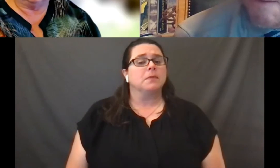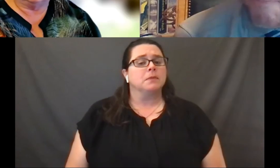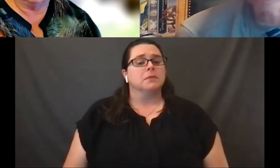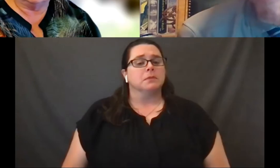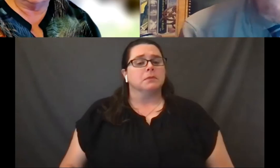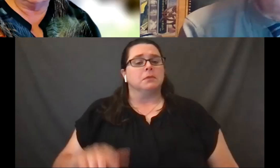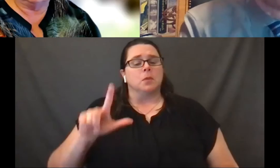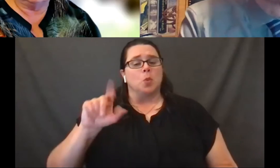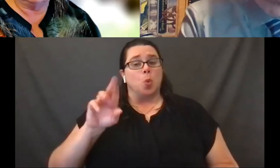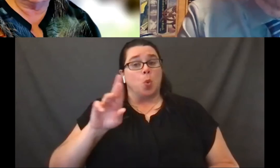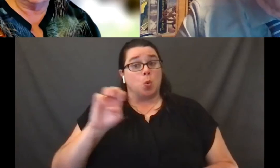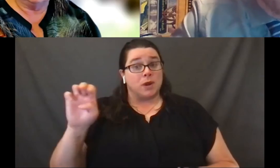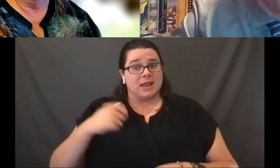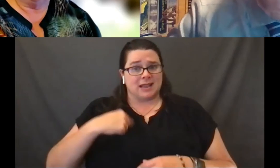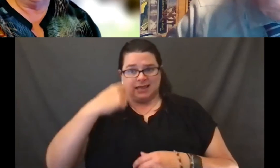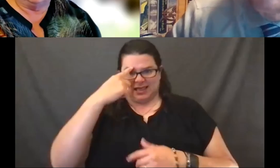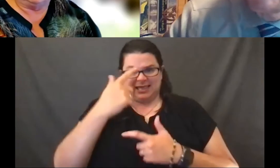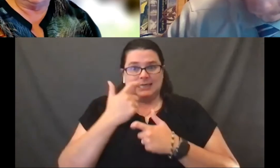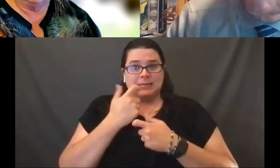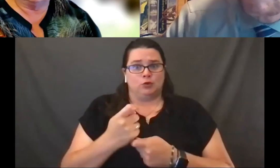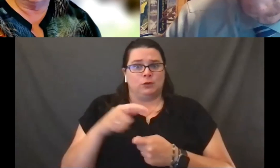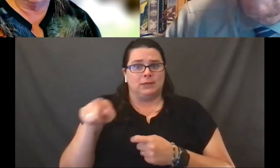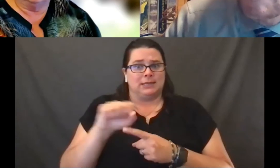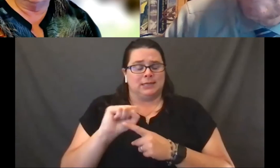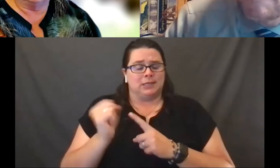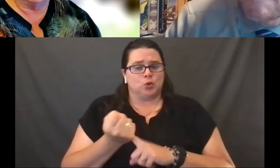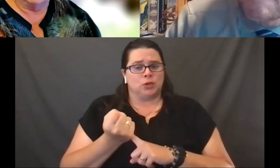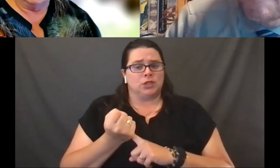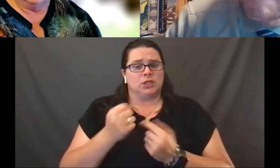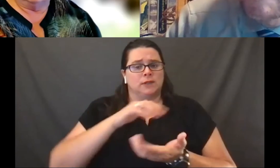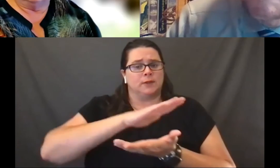in this situation of the schools